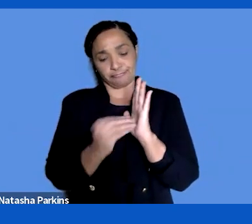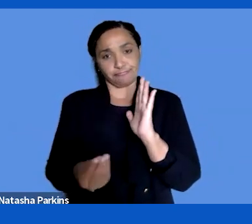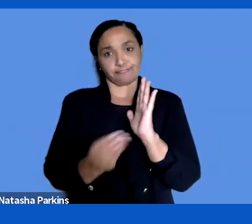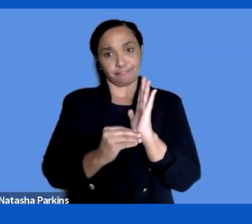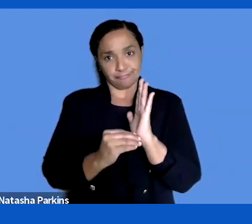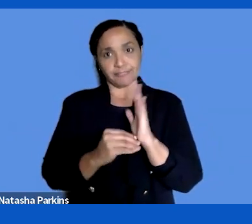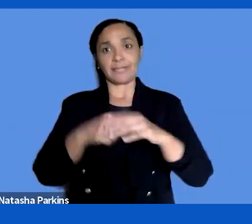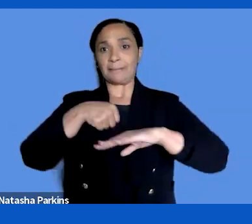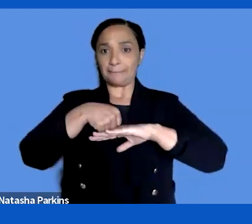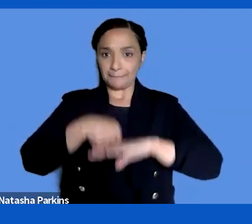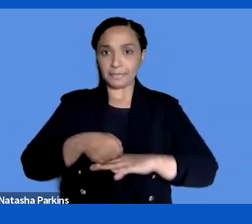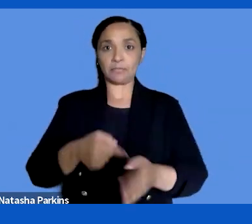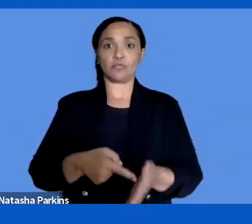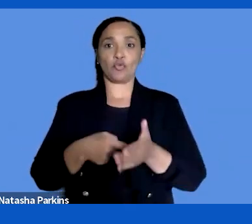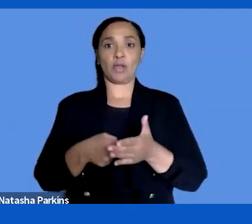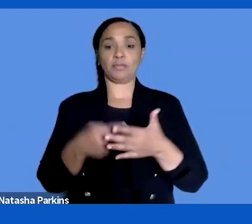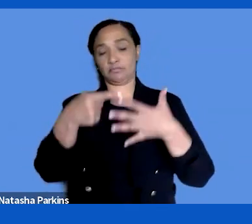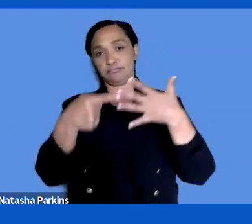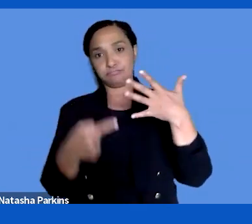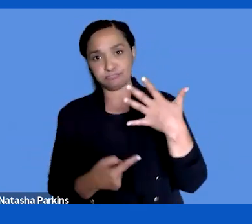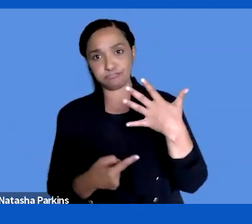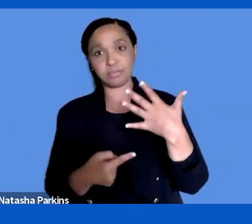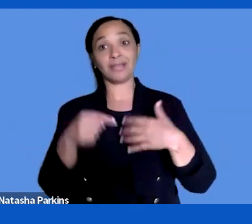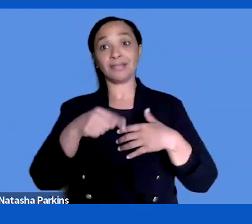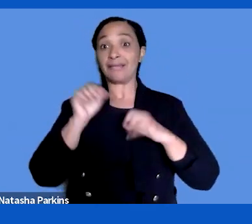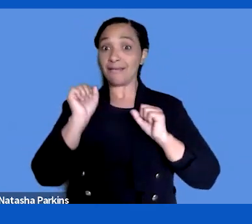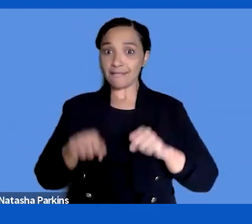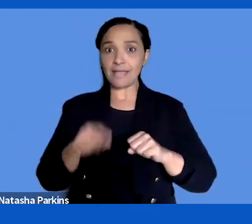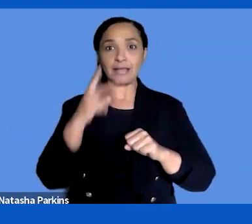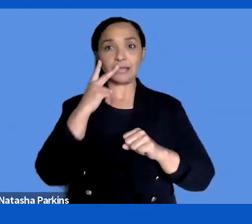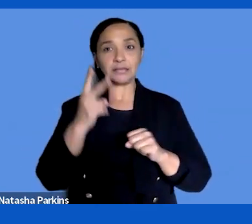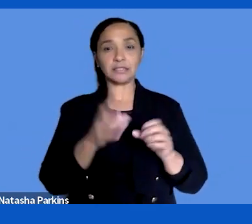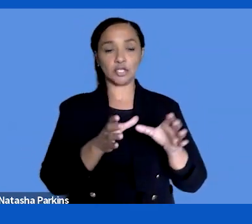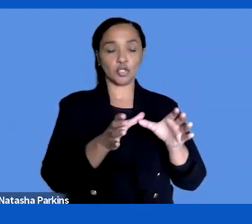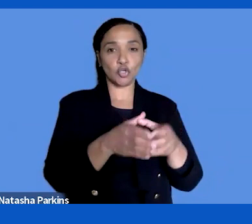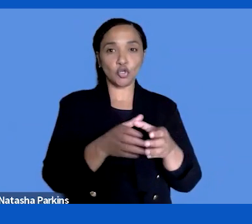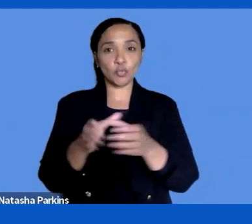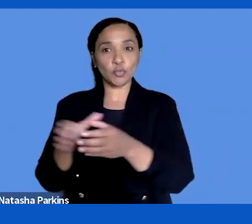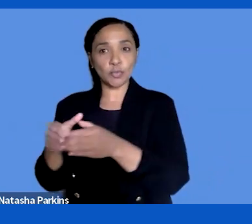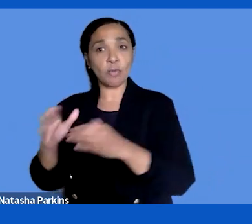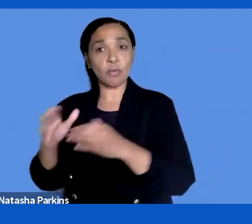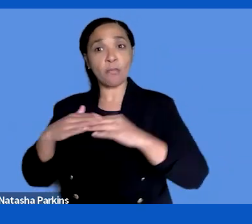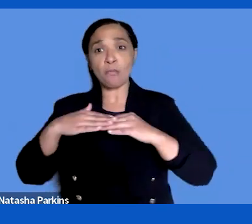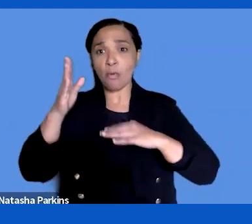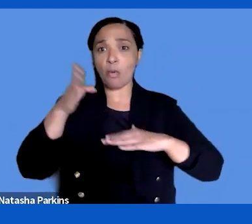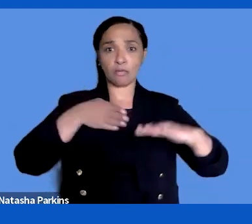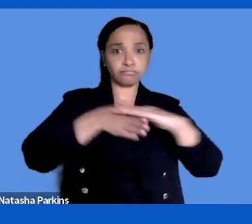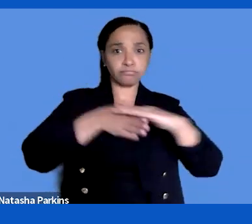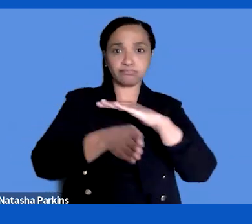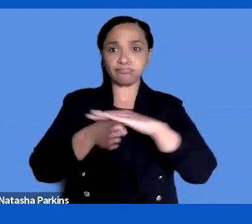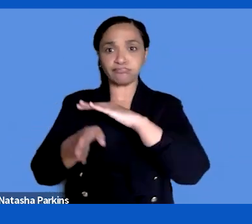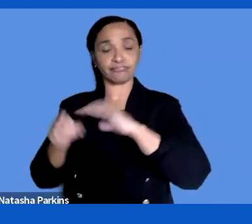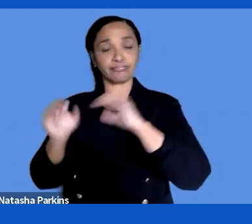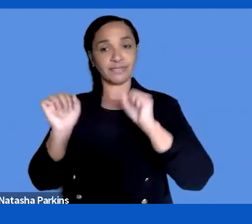towards more accessibility for larger groups. >> SUSANNA LAURIN: Thank you very much. I will